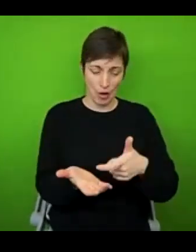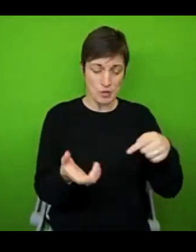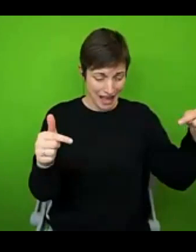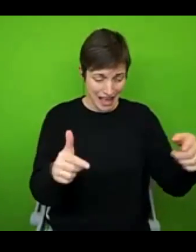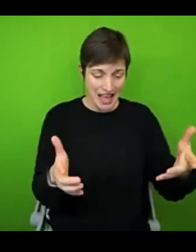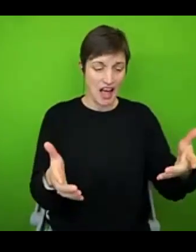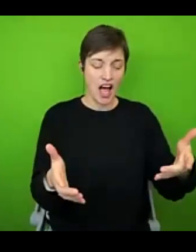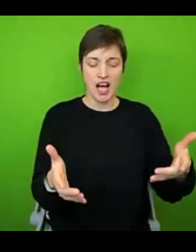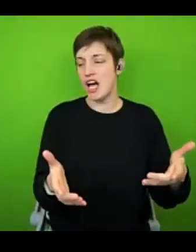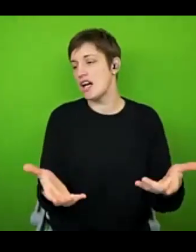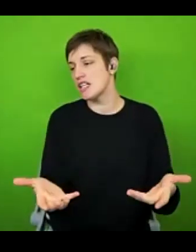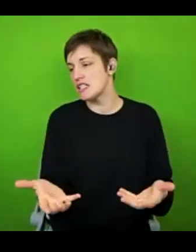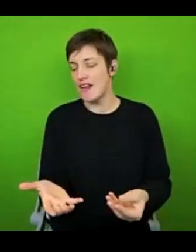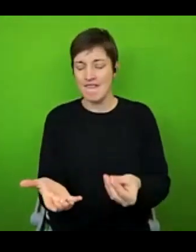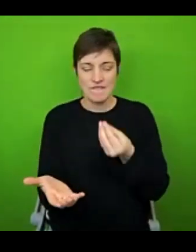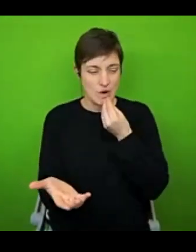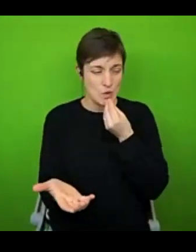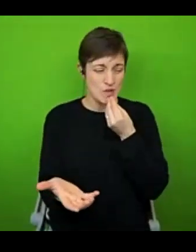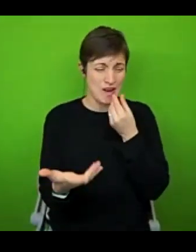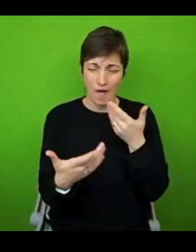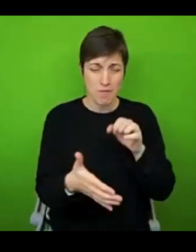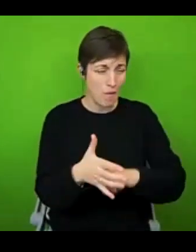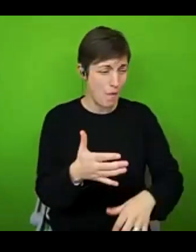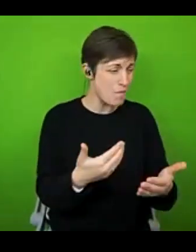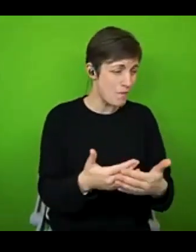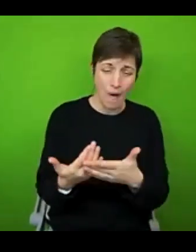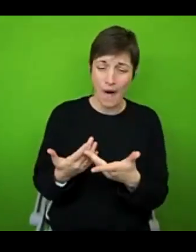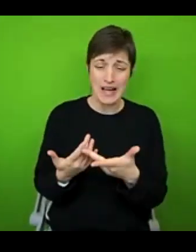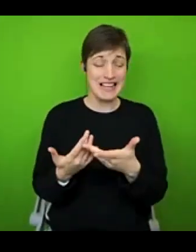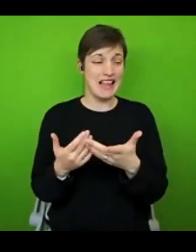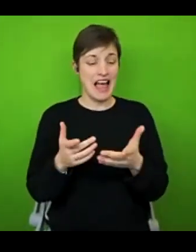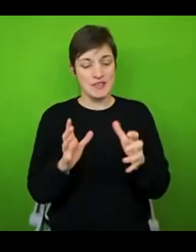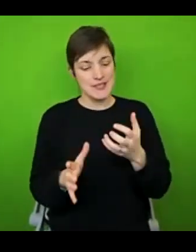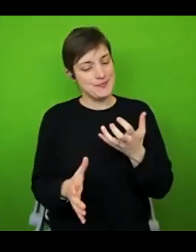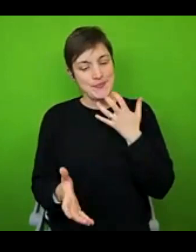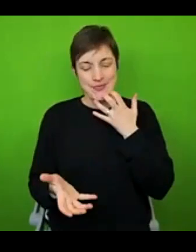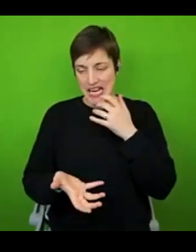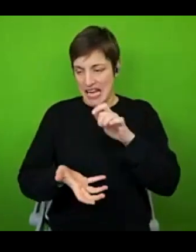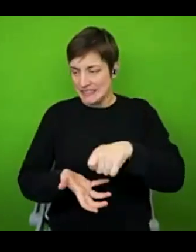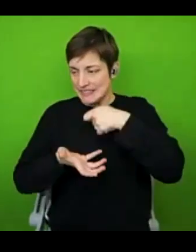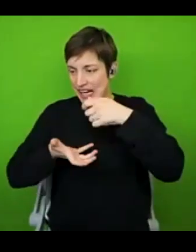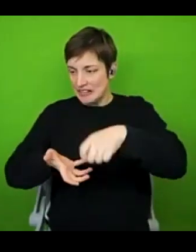food shop. So I ended up just having to have a very pungent meal that day. But that's just one example. I do think that